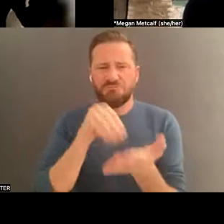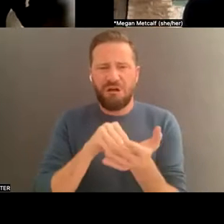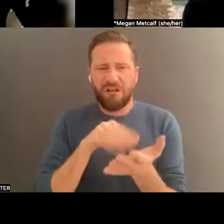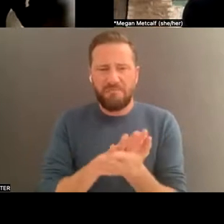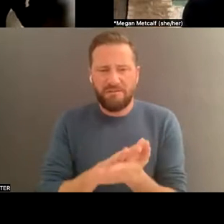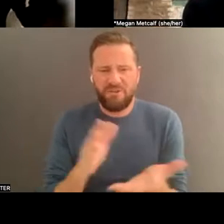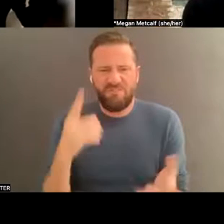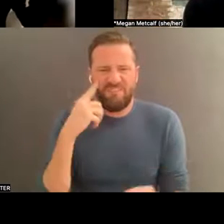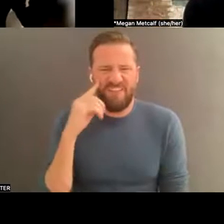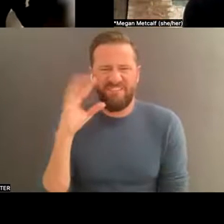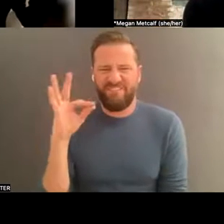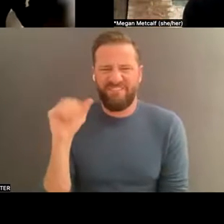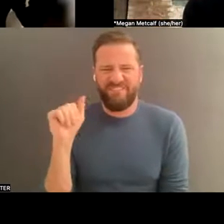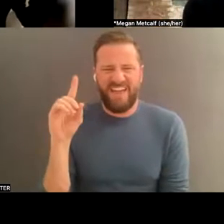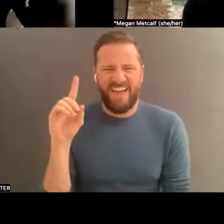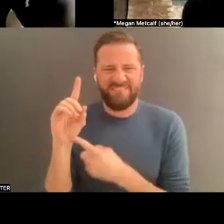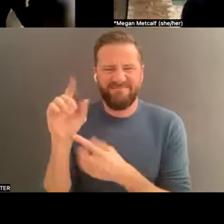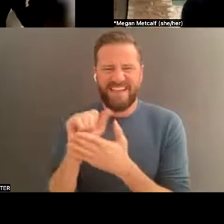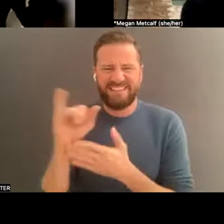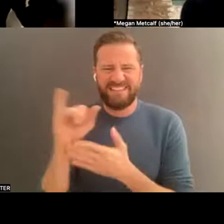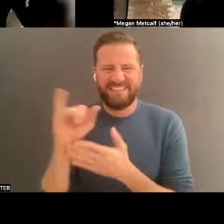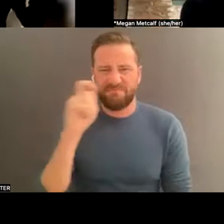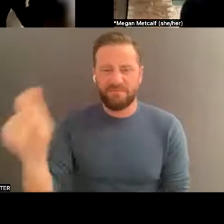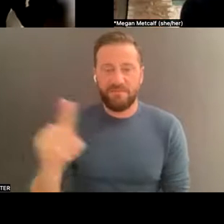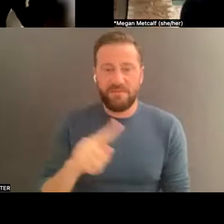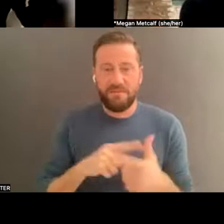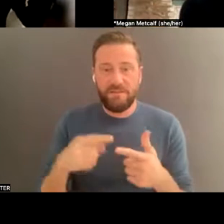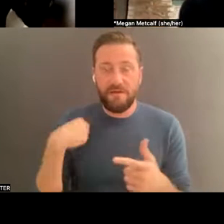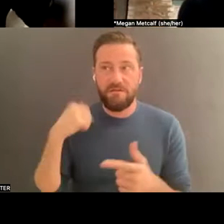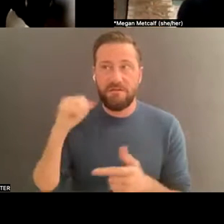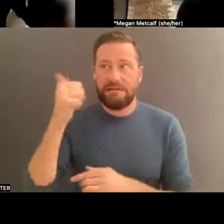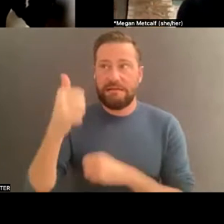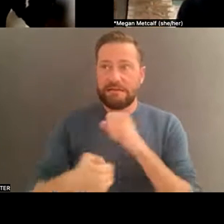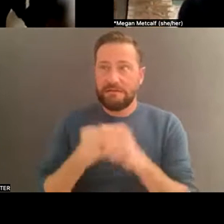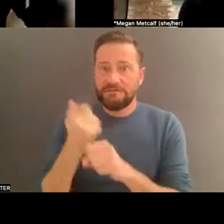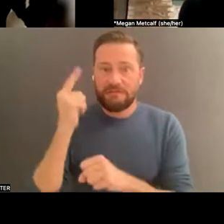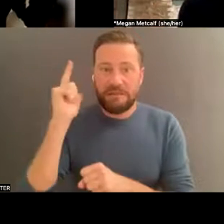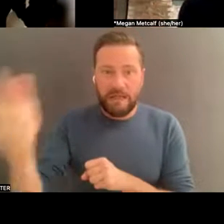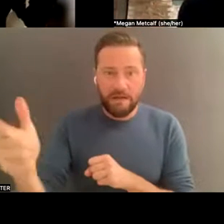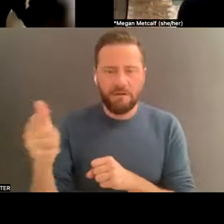a fad. And then all of a sudden, ten, fifteen years down the line, it's not a fad. It's a part of